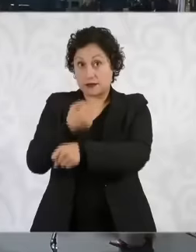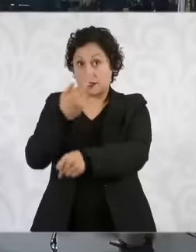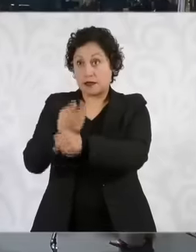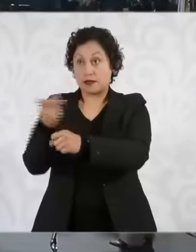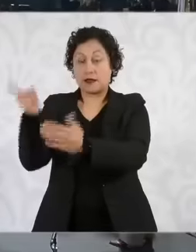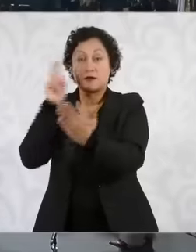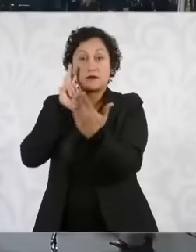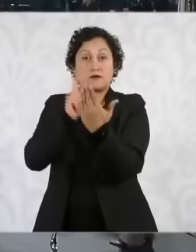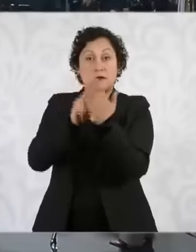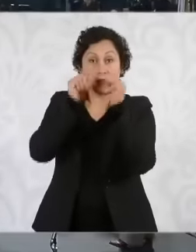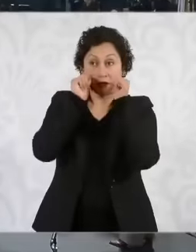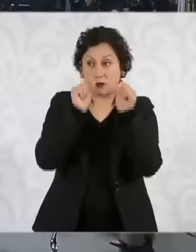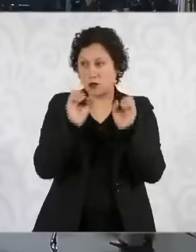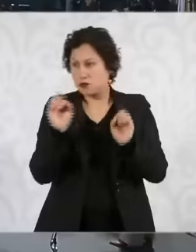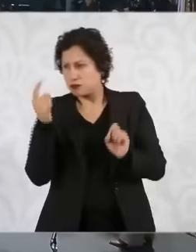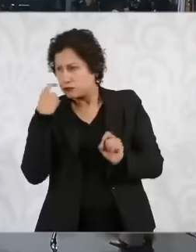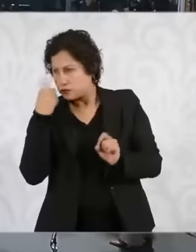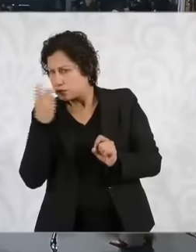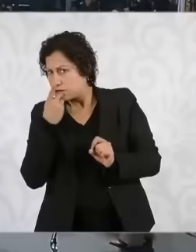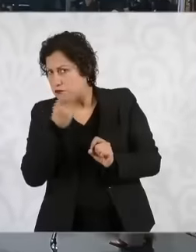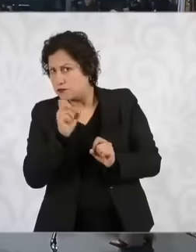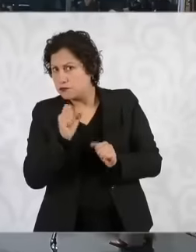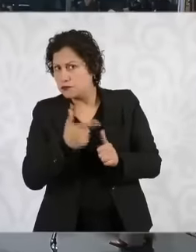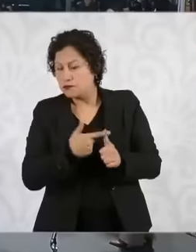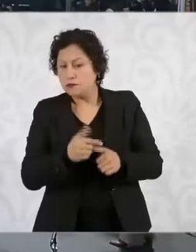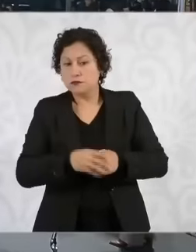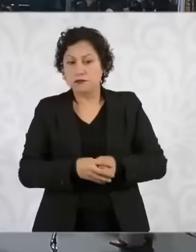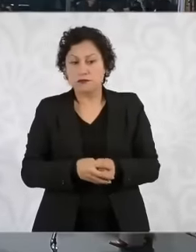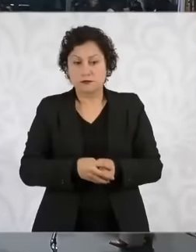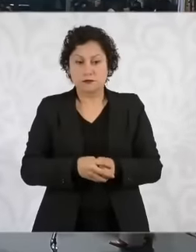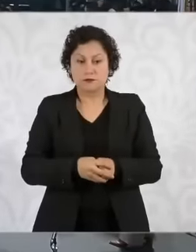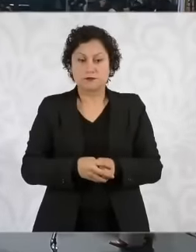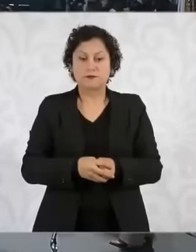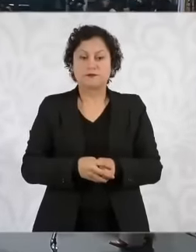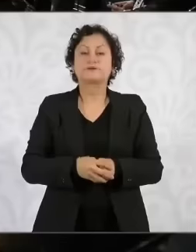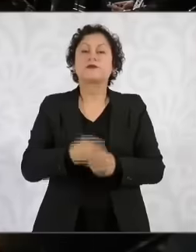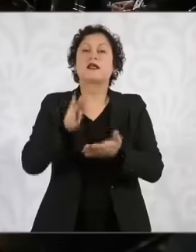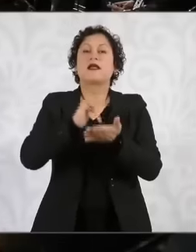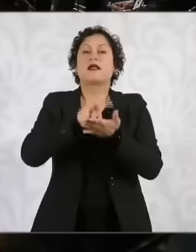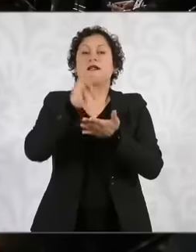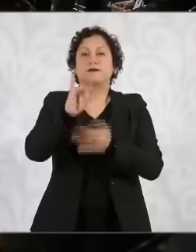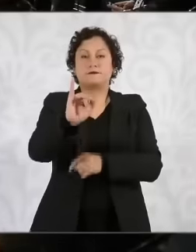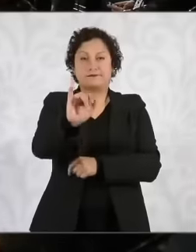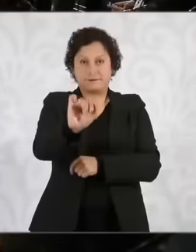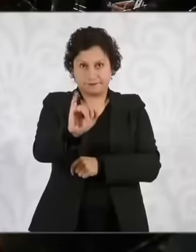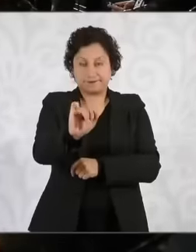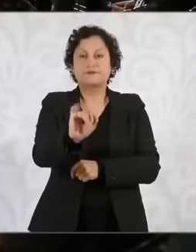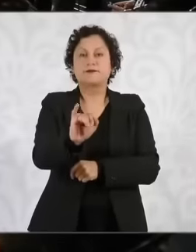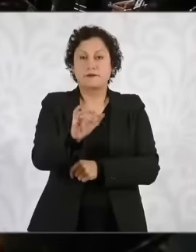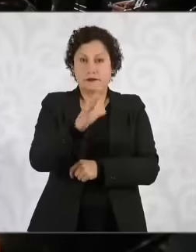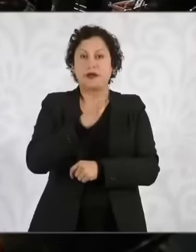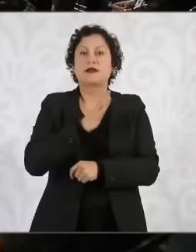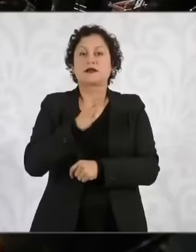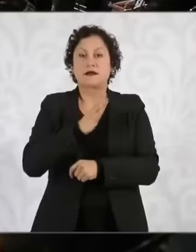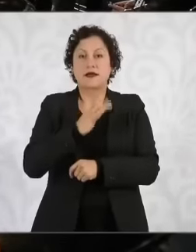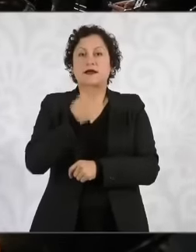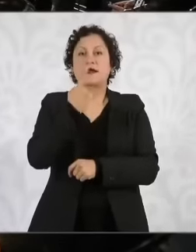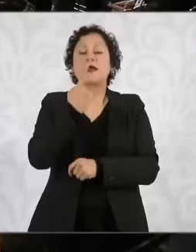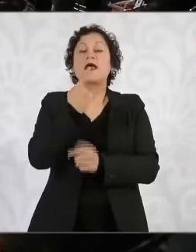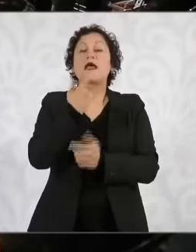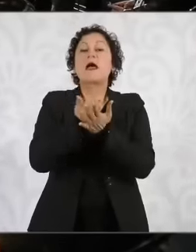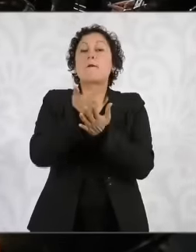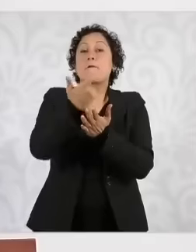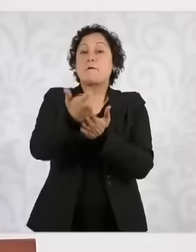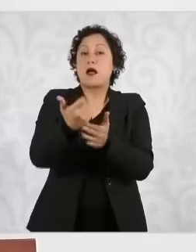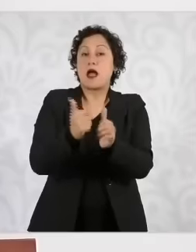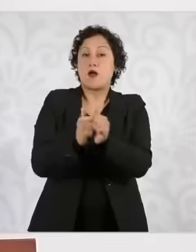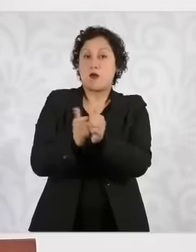Do you want to comment? Thank you very much. Yes, indeed, there is a delay in some states, we are already